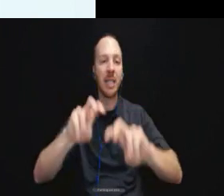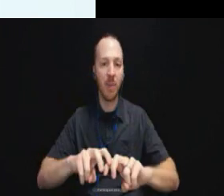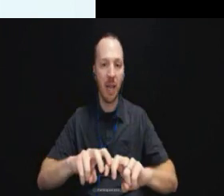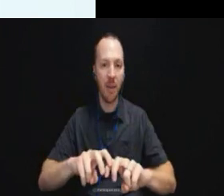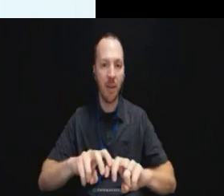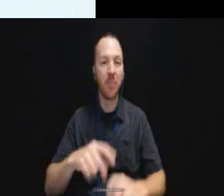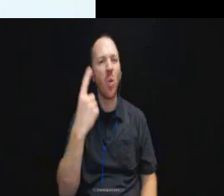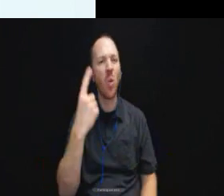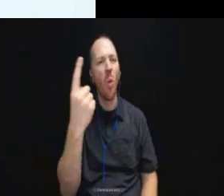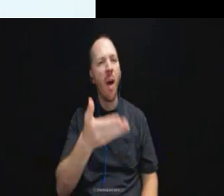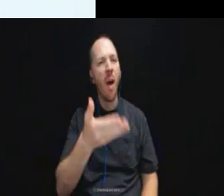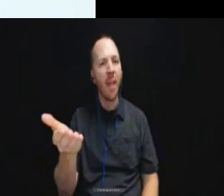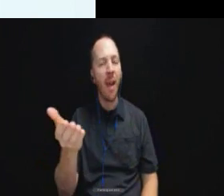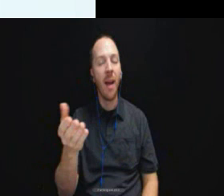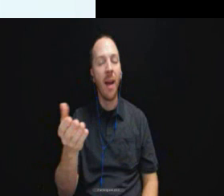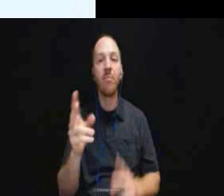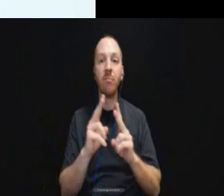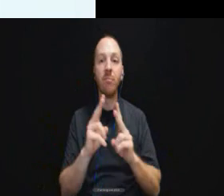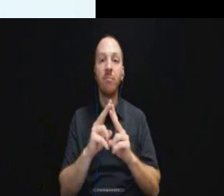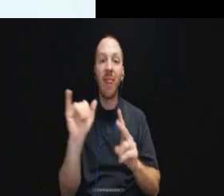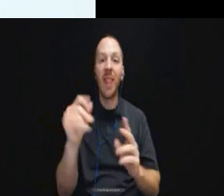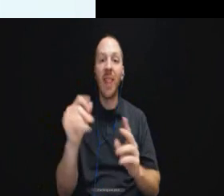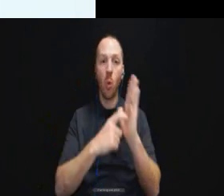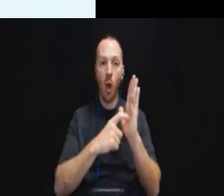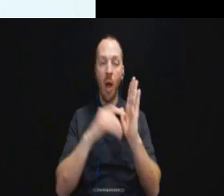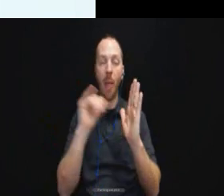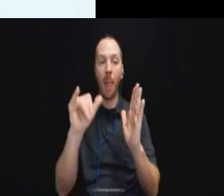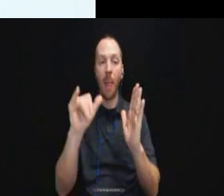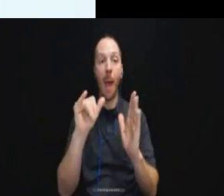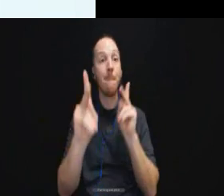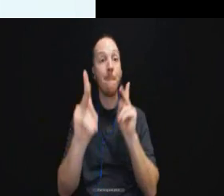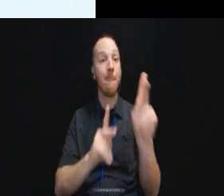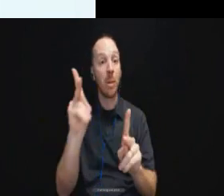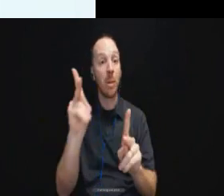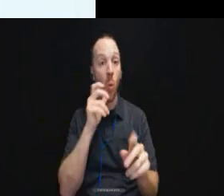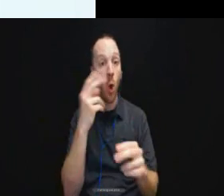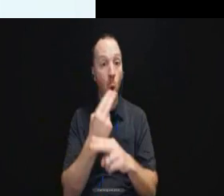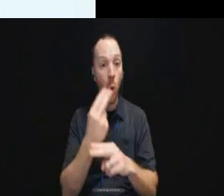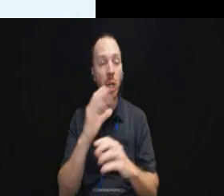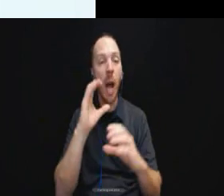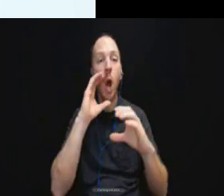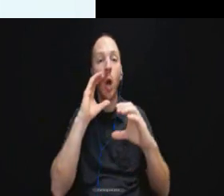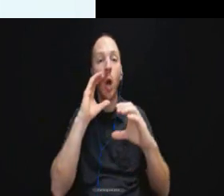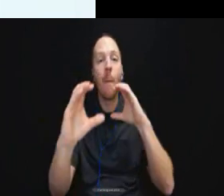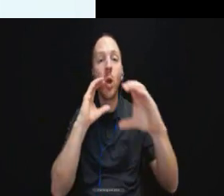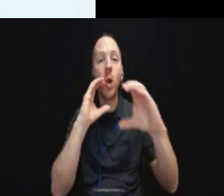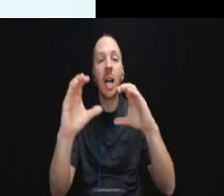And one thing that is going that that's required is that personnel are going to use what's called a communication card.